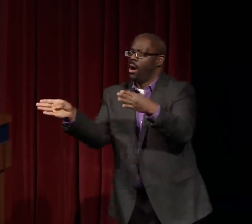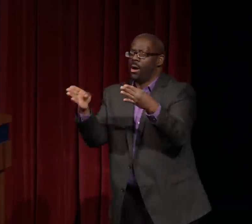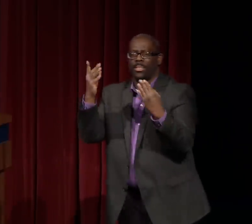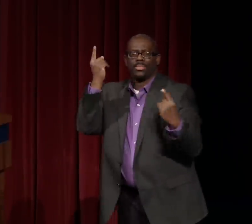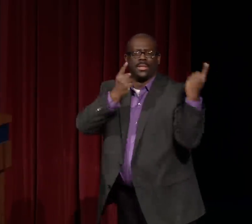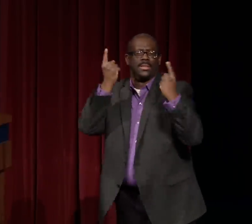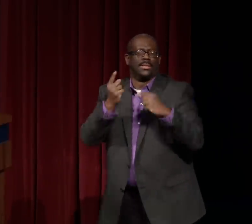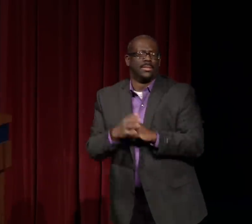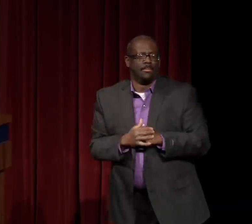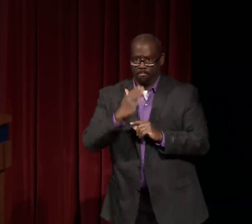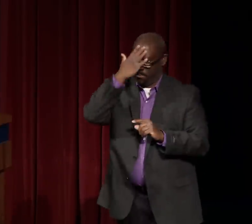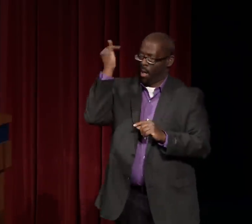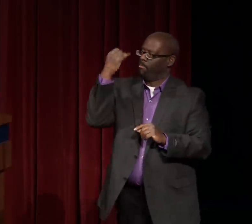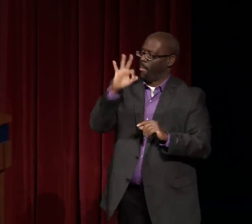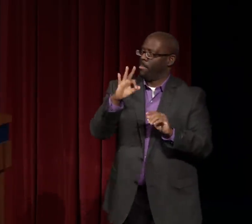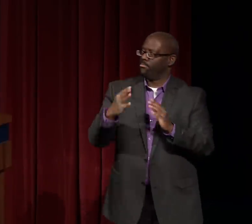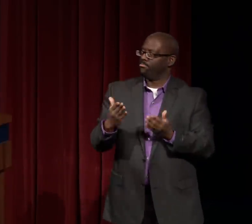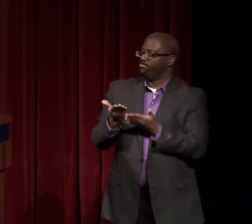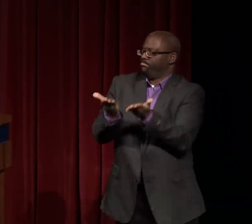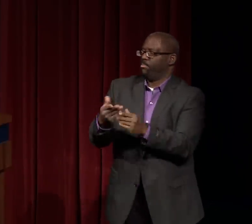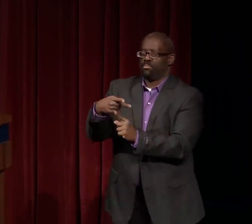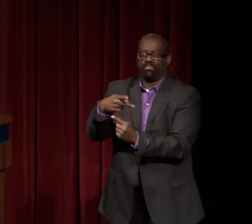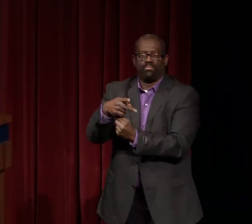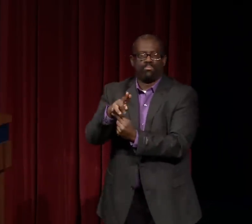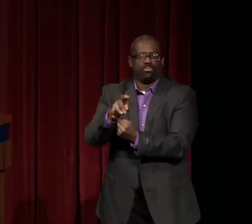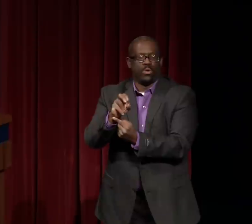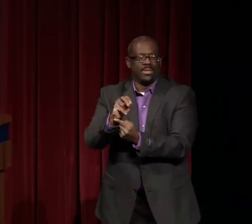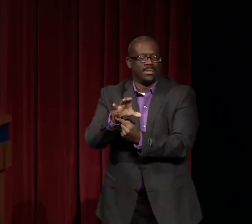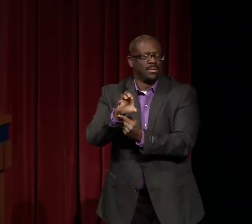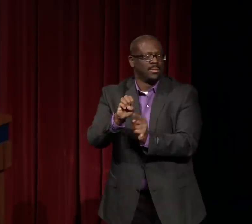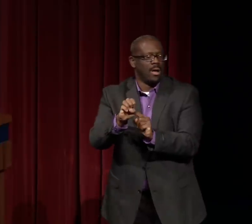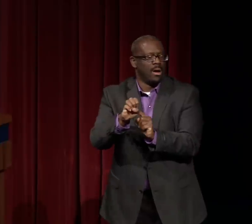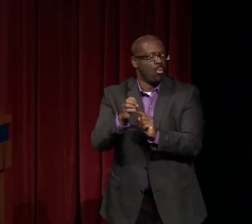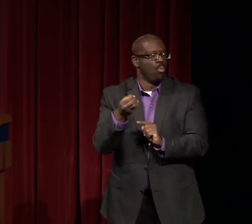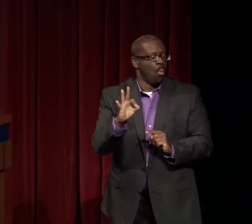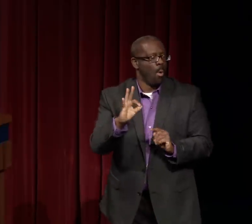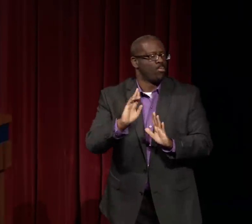or one little person. But those singular events or singular people